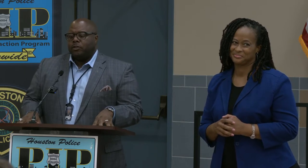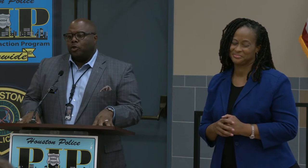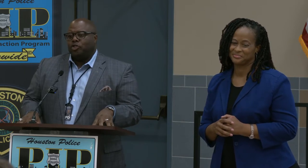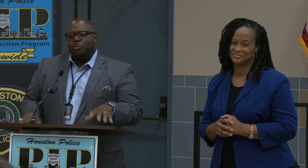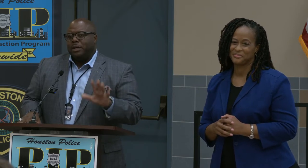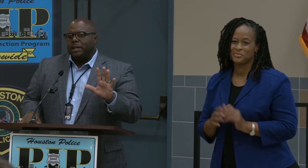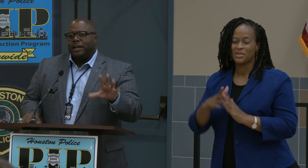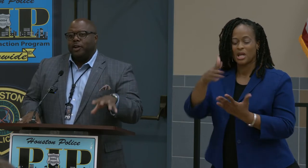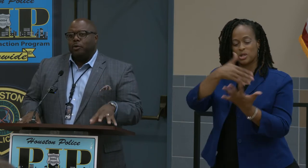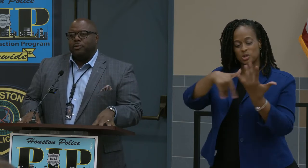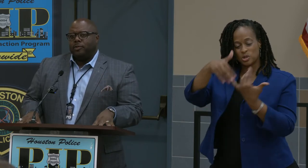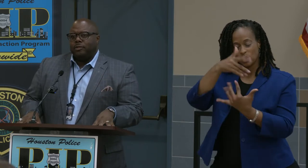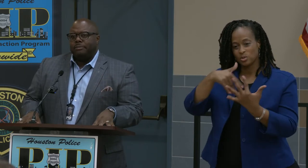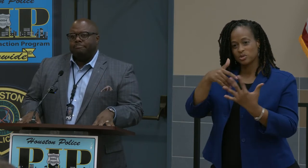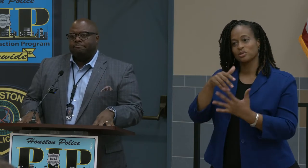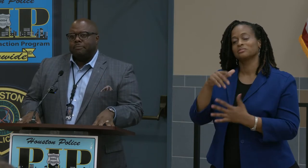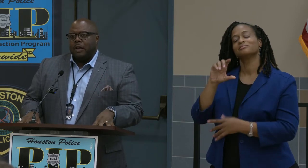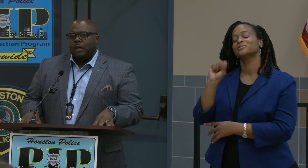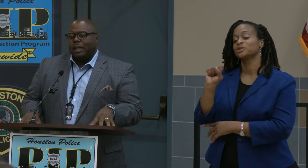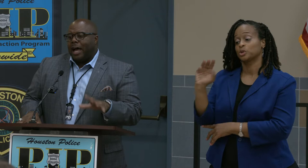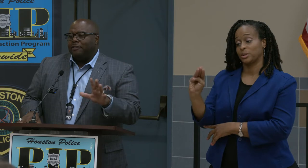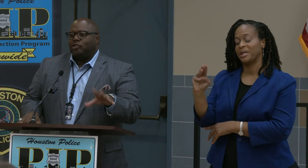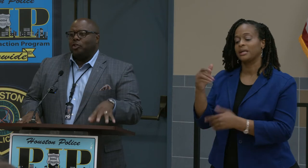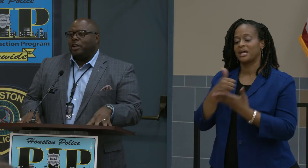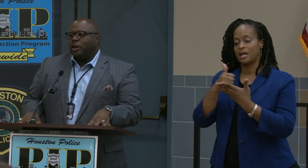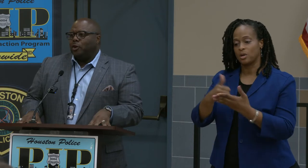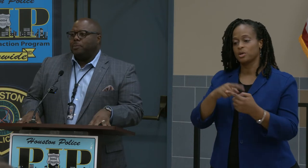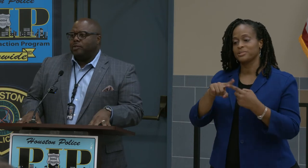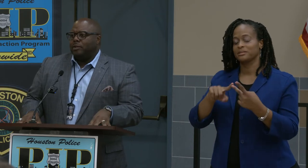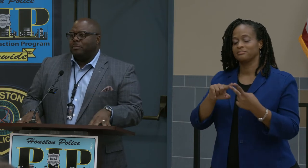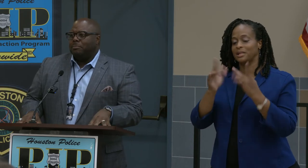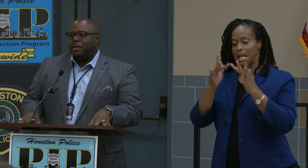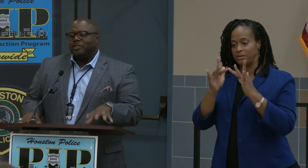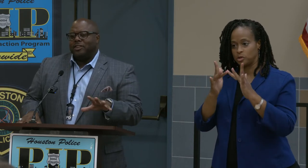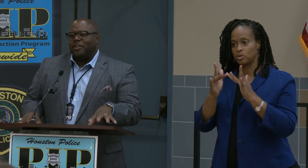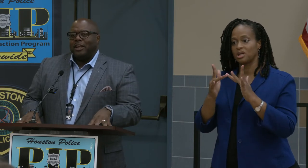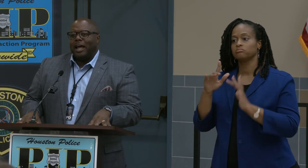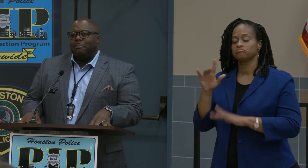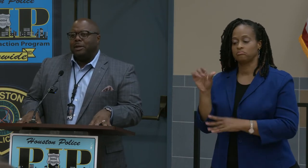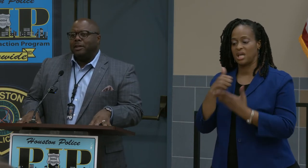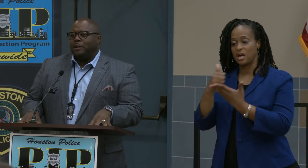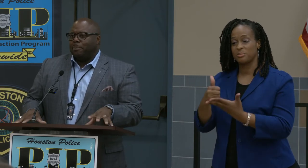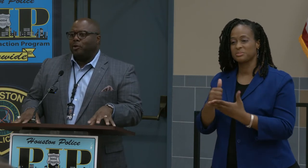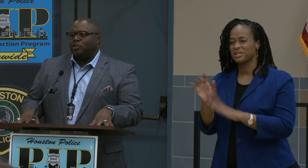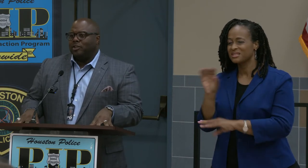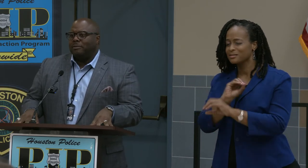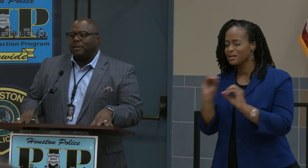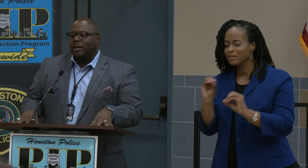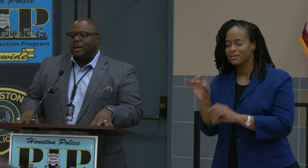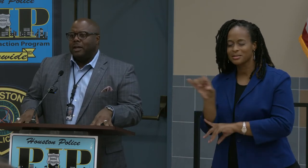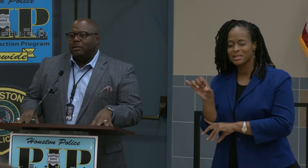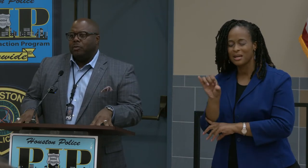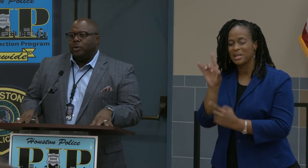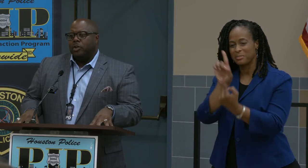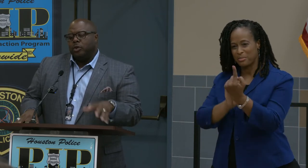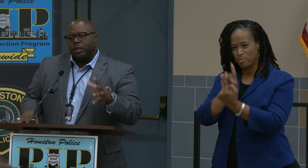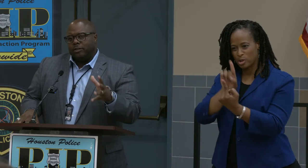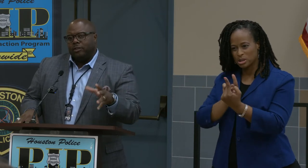Social media helps. Live streaming helps, but it's nothing like being in person when you can